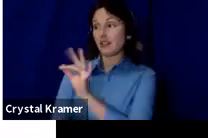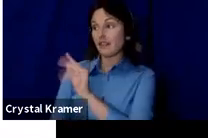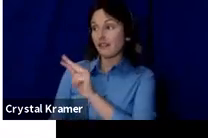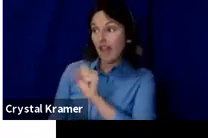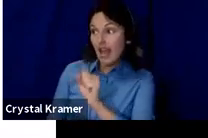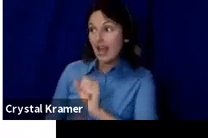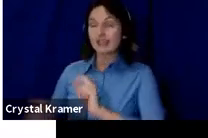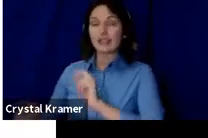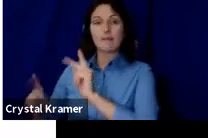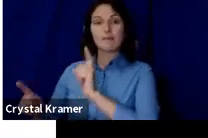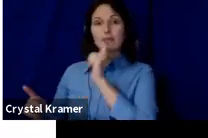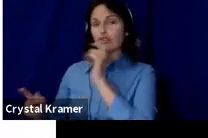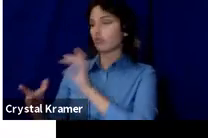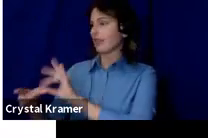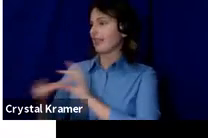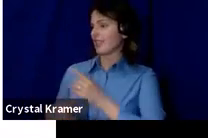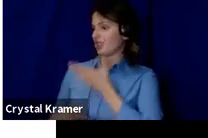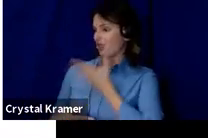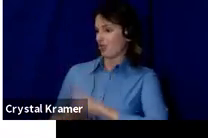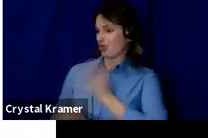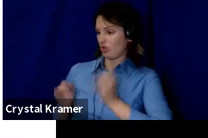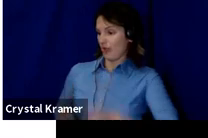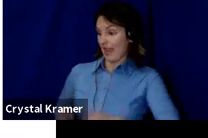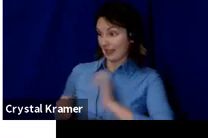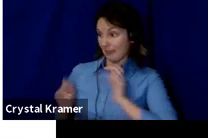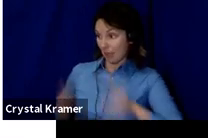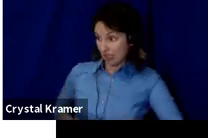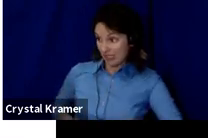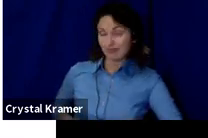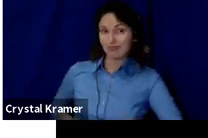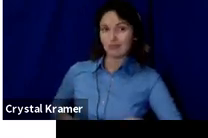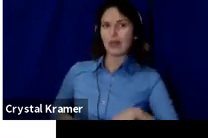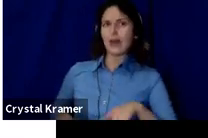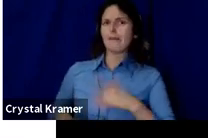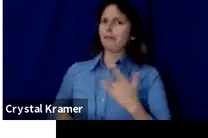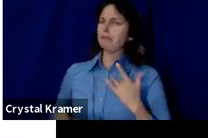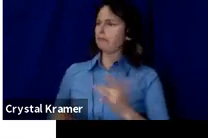a connection to what you're doing based on who you are.